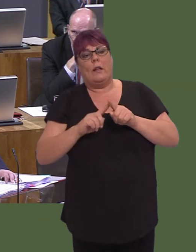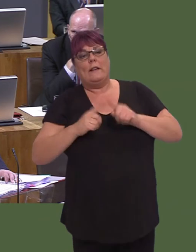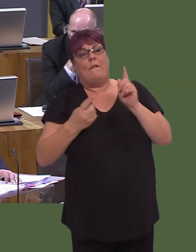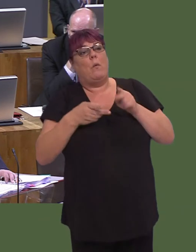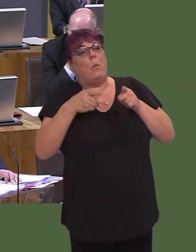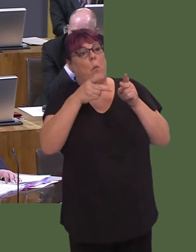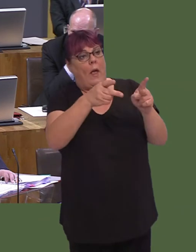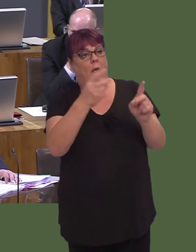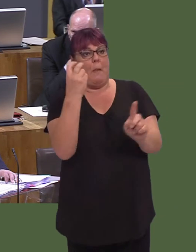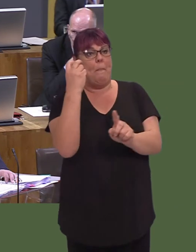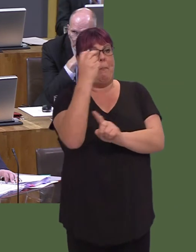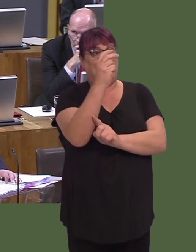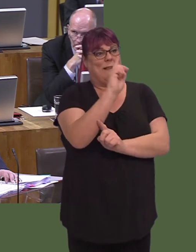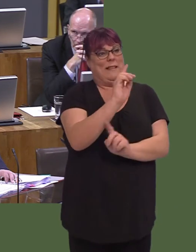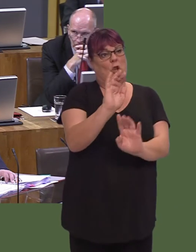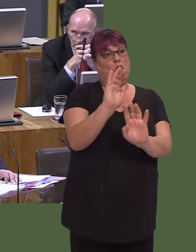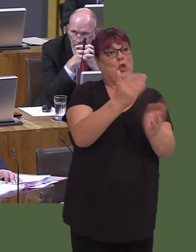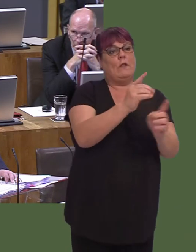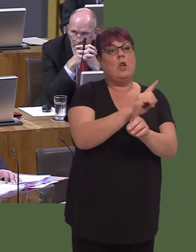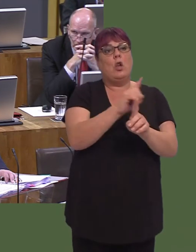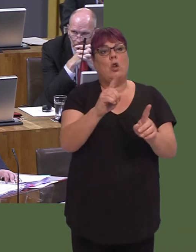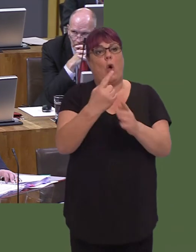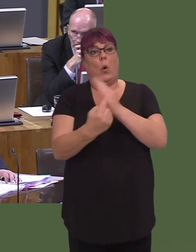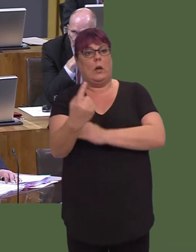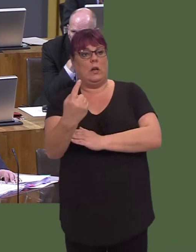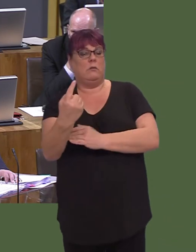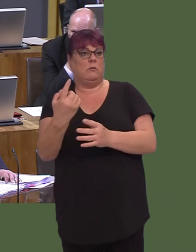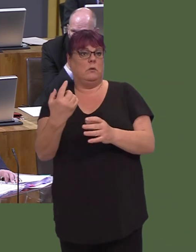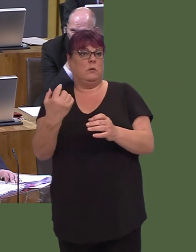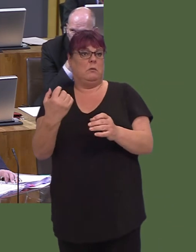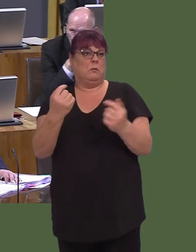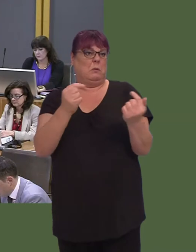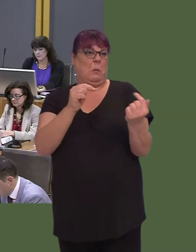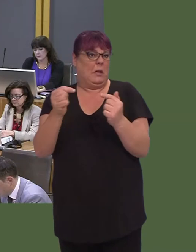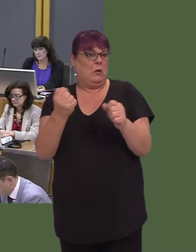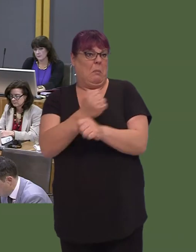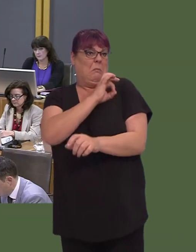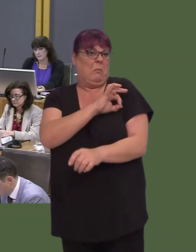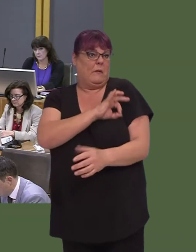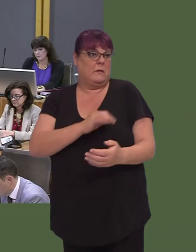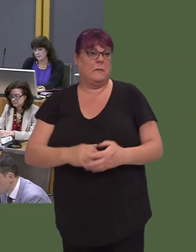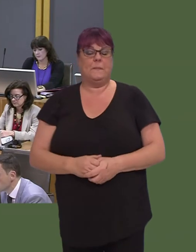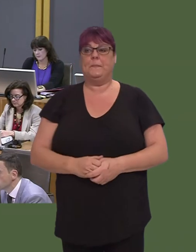services rather than something delivered entirely through competition that doesn't really exist.